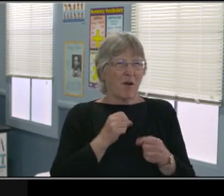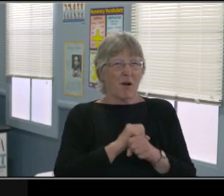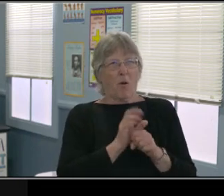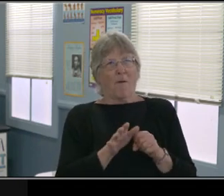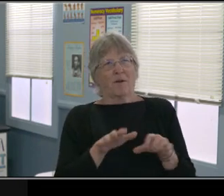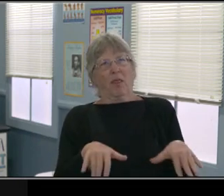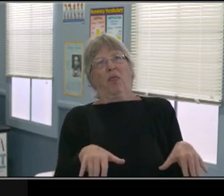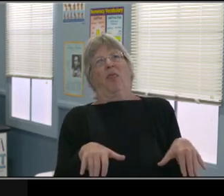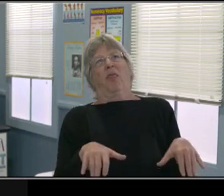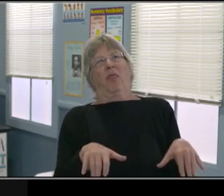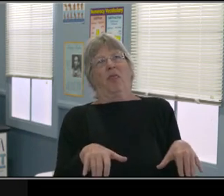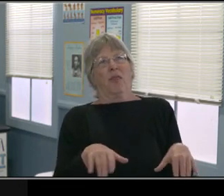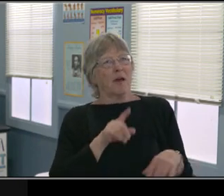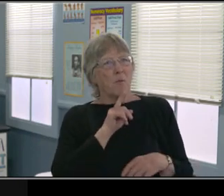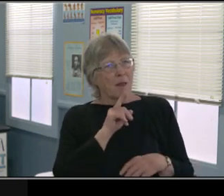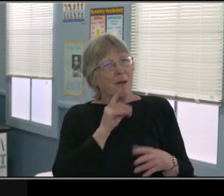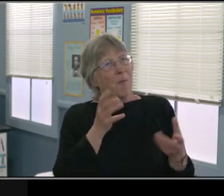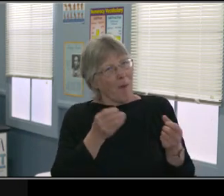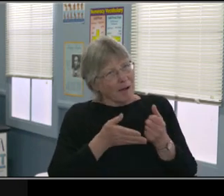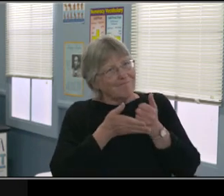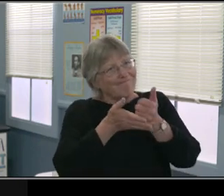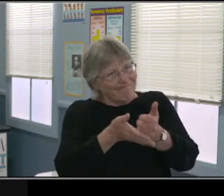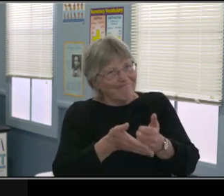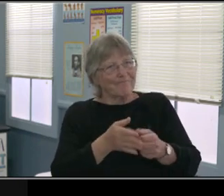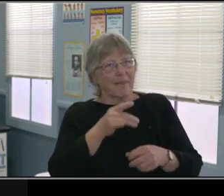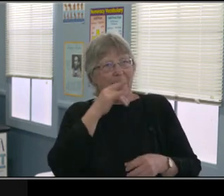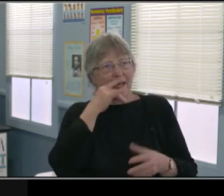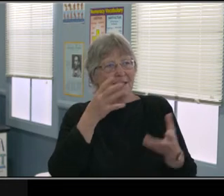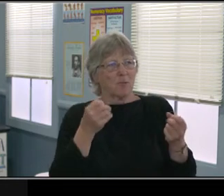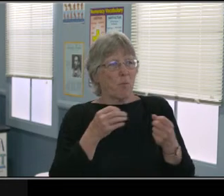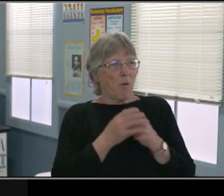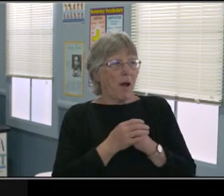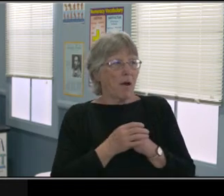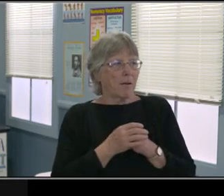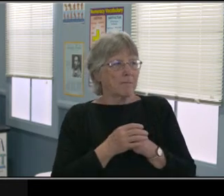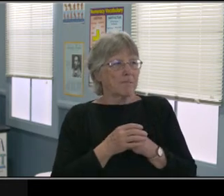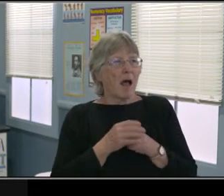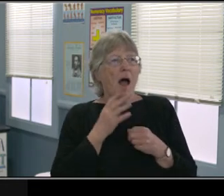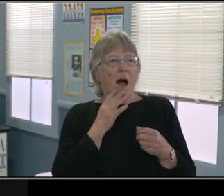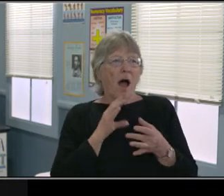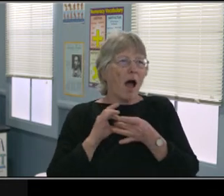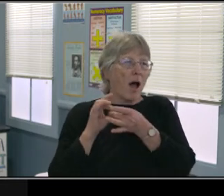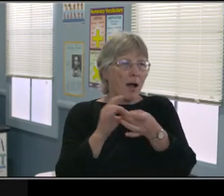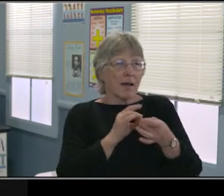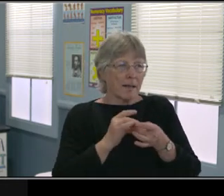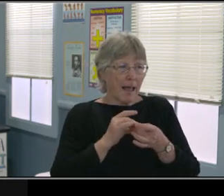are having doubly the hard time than they would normally